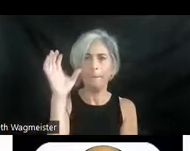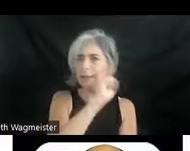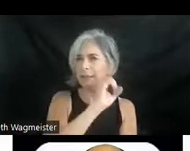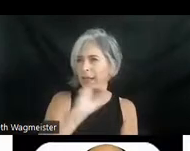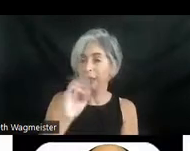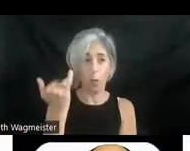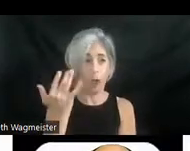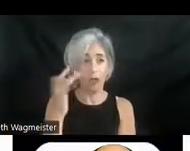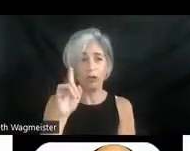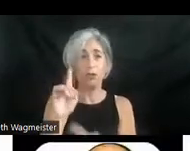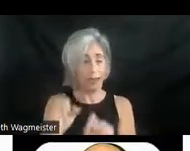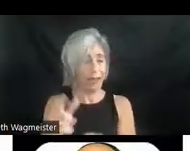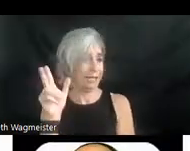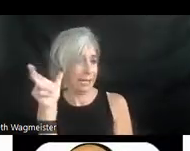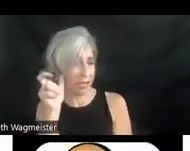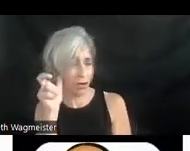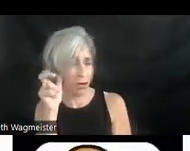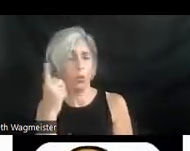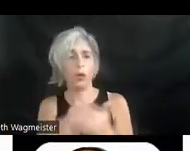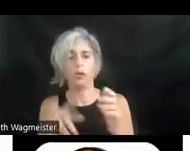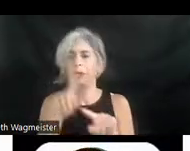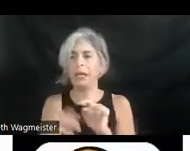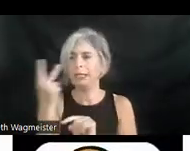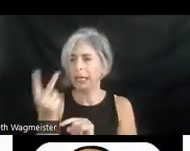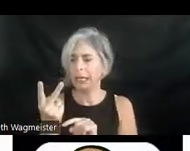what you can't see. Not because you are blind but you're in the wrong room.